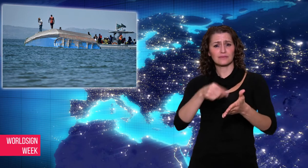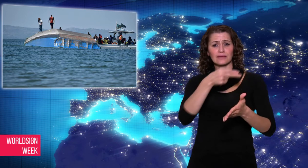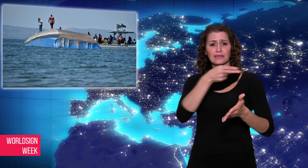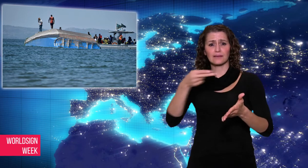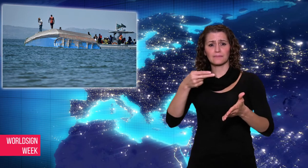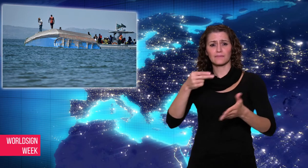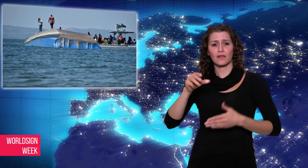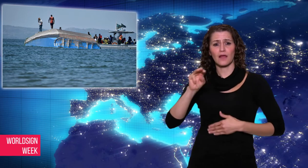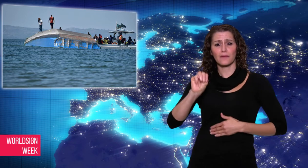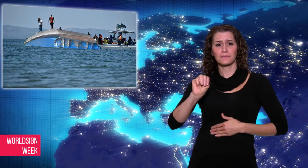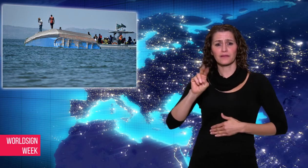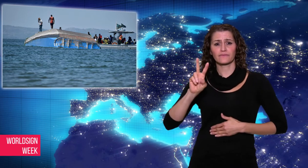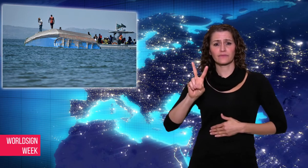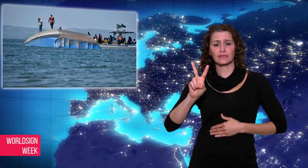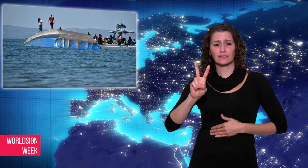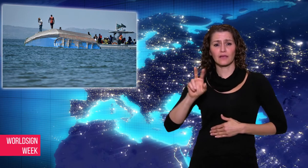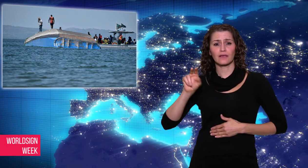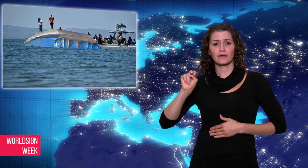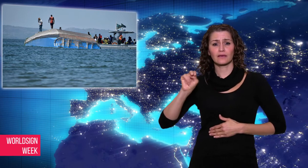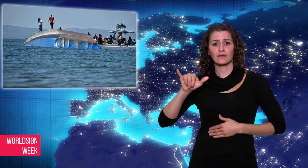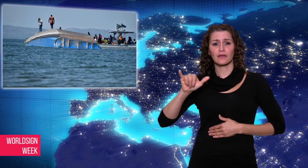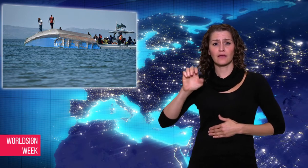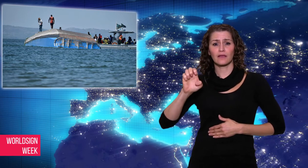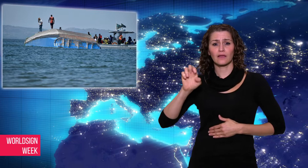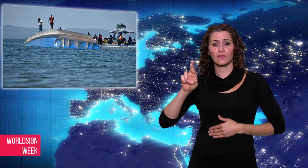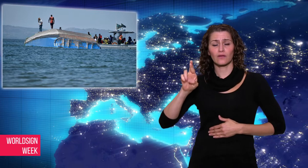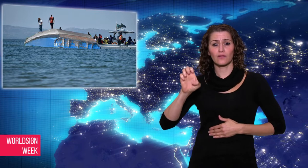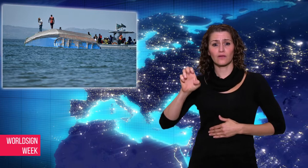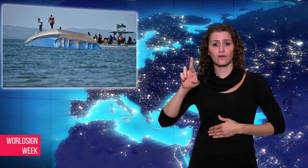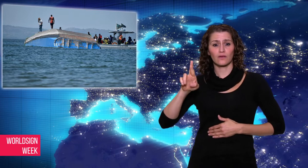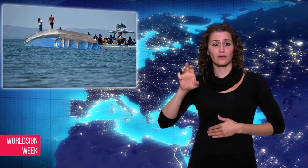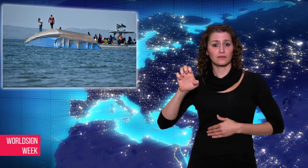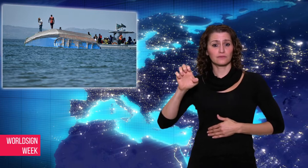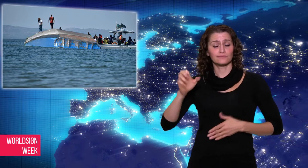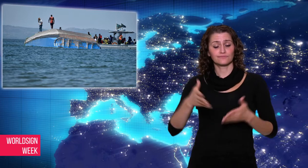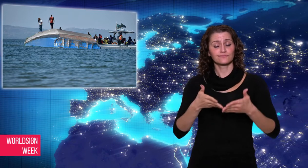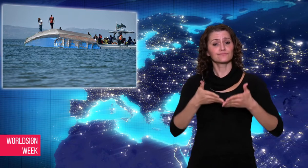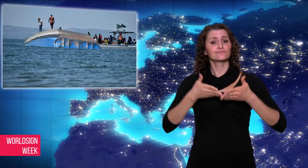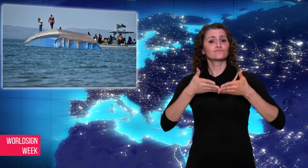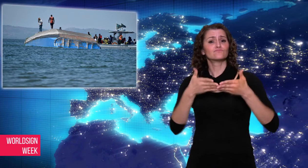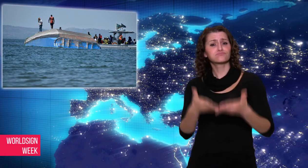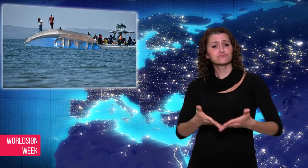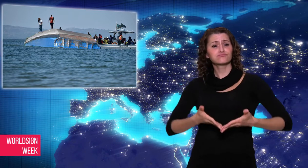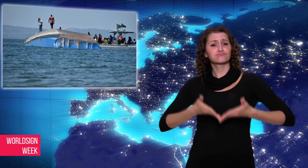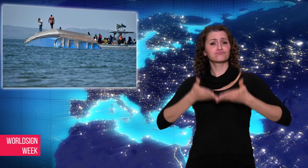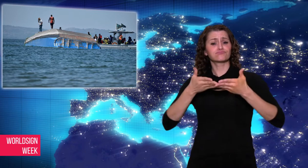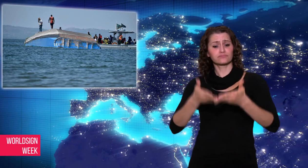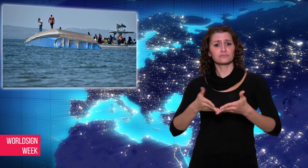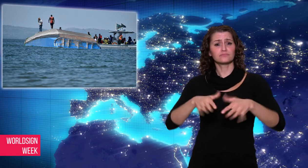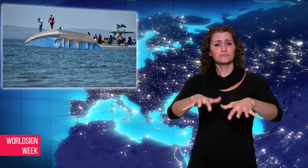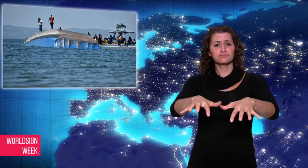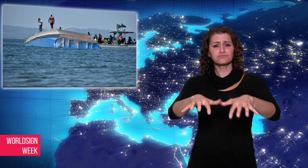in Tanzania, called MV Nyerere,